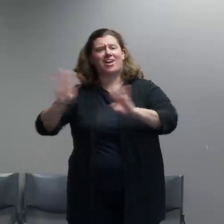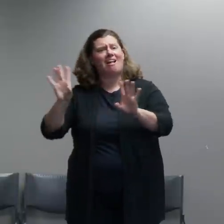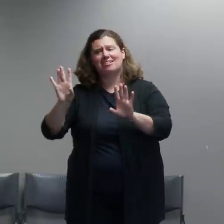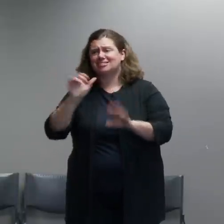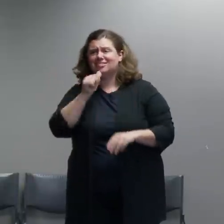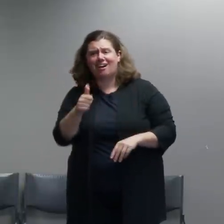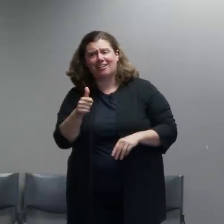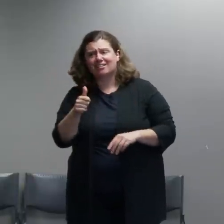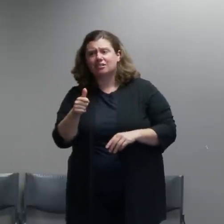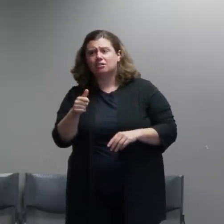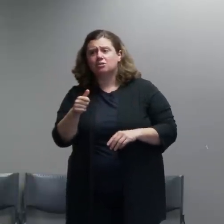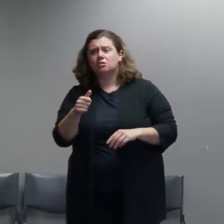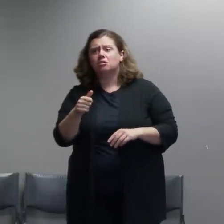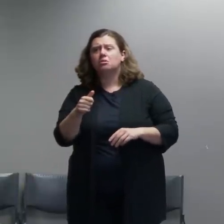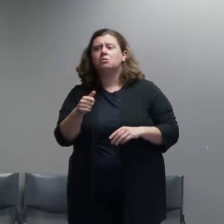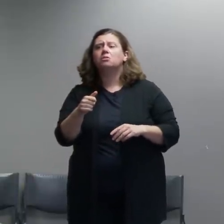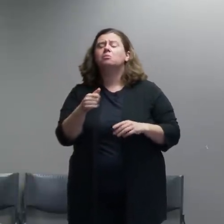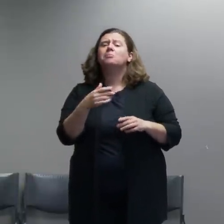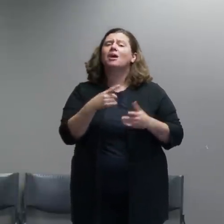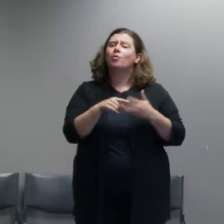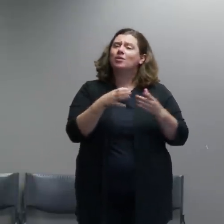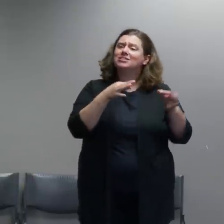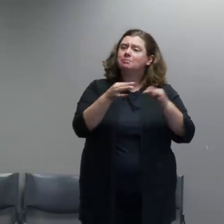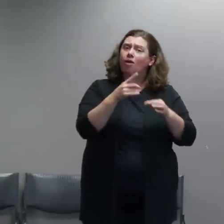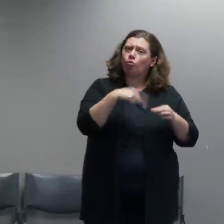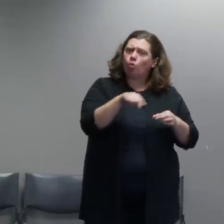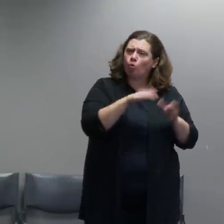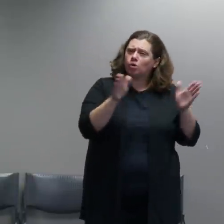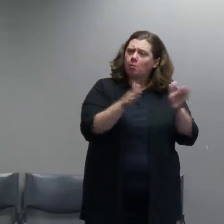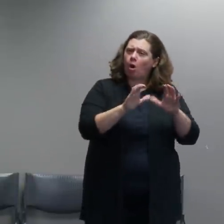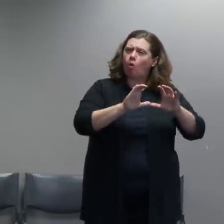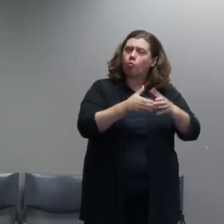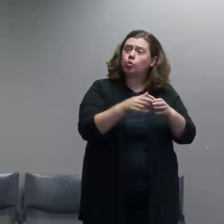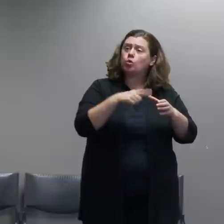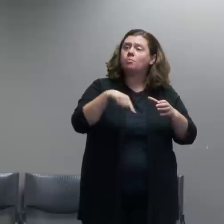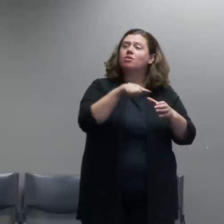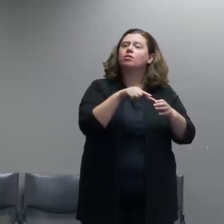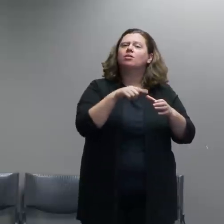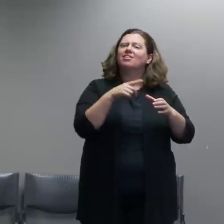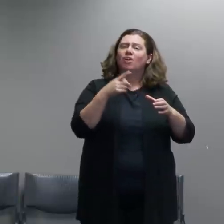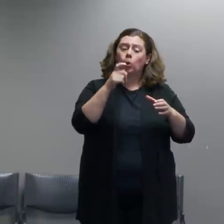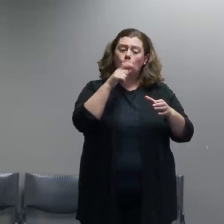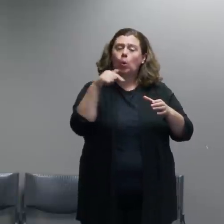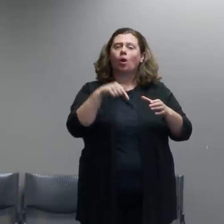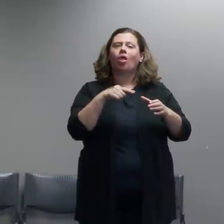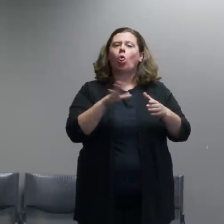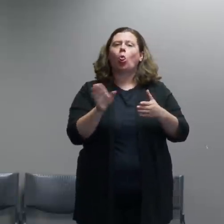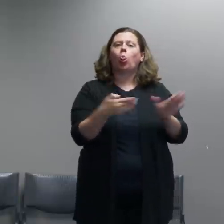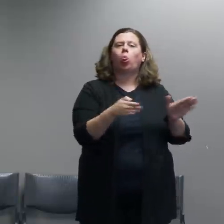agitators that is attempting to hijack that message and use it as a cover for criminal activity.